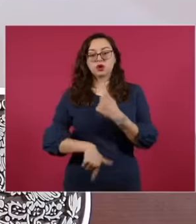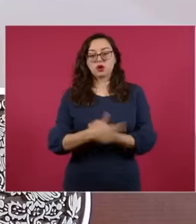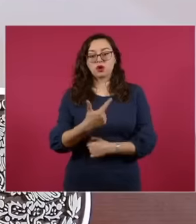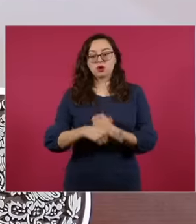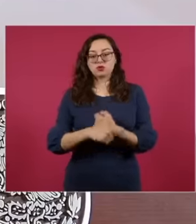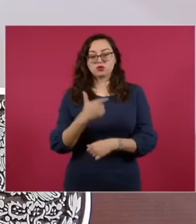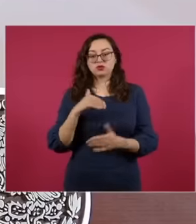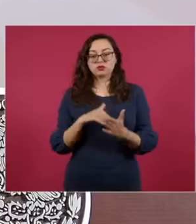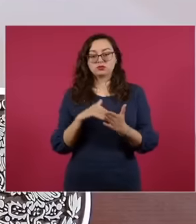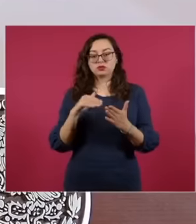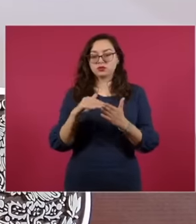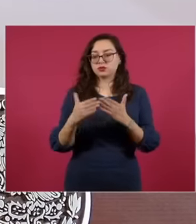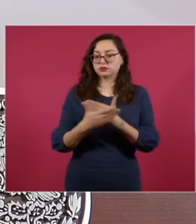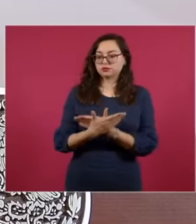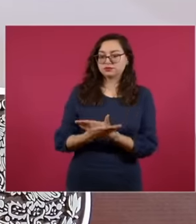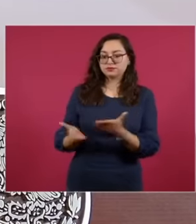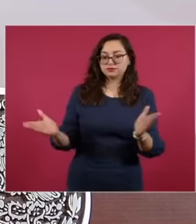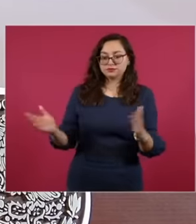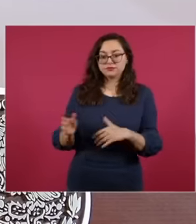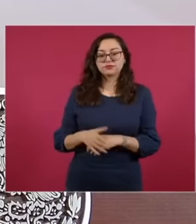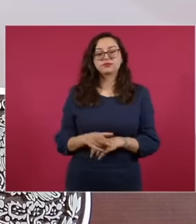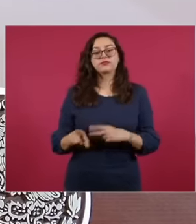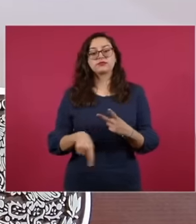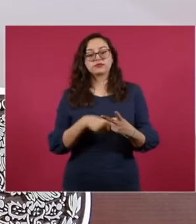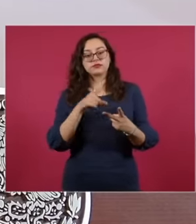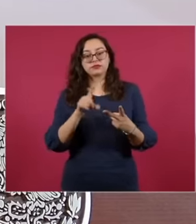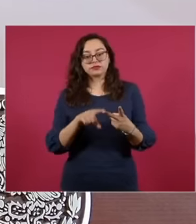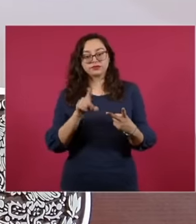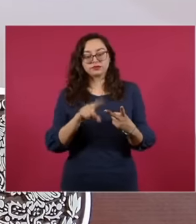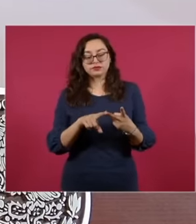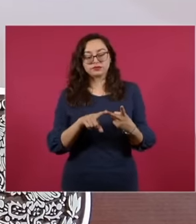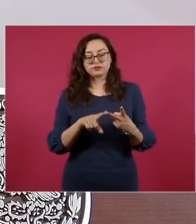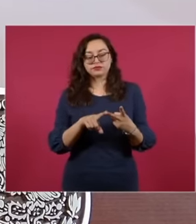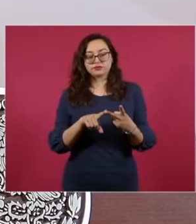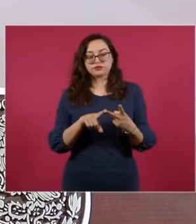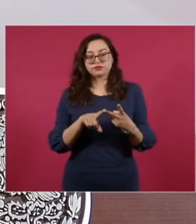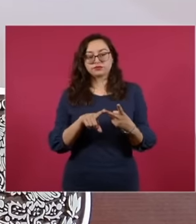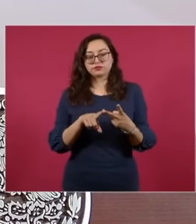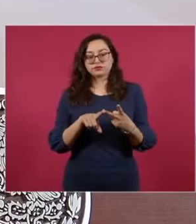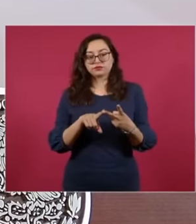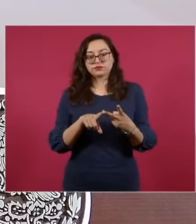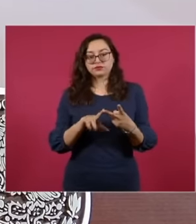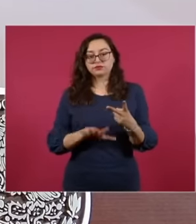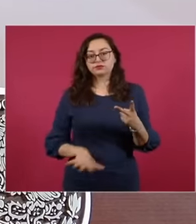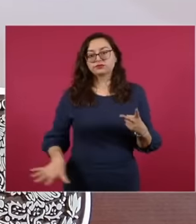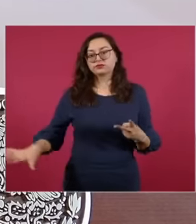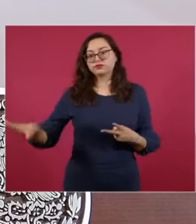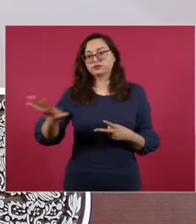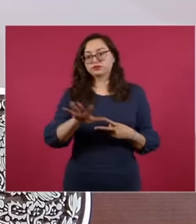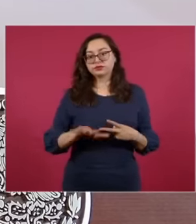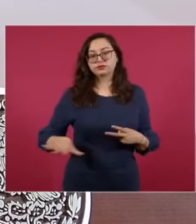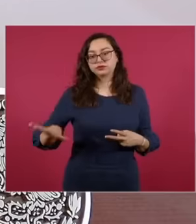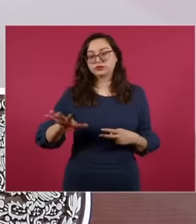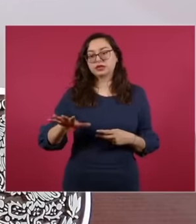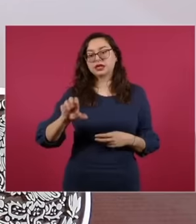. pesos, a second element of this axis has to do with the historical demand of section 65 of the